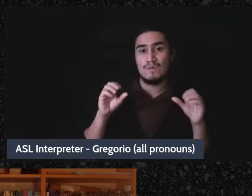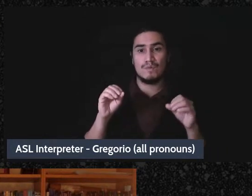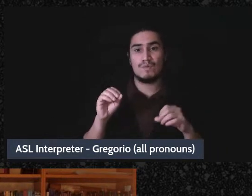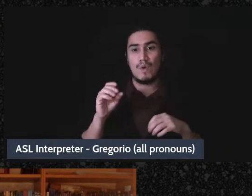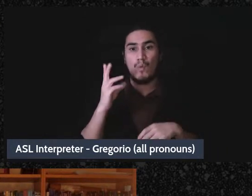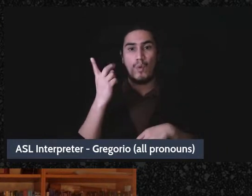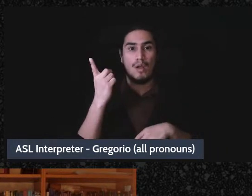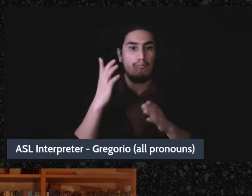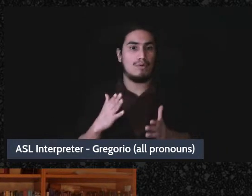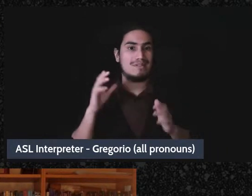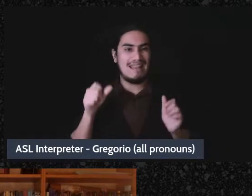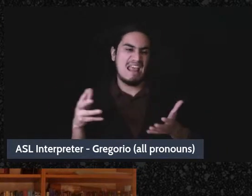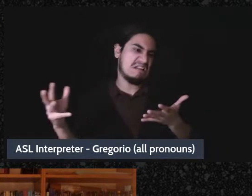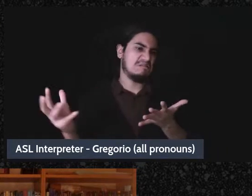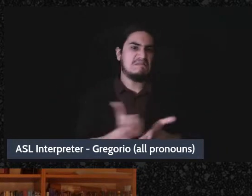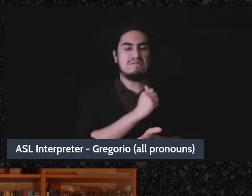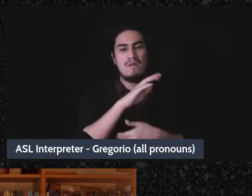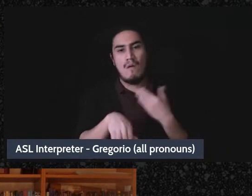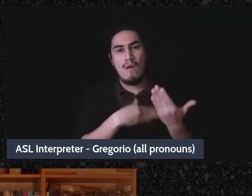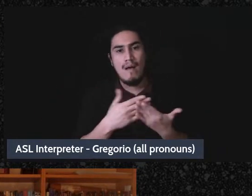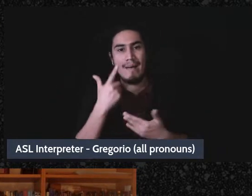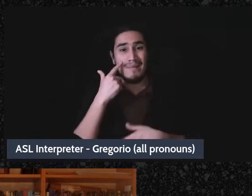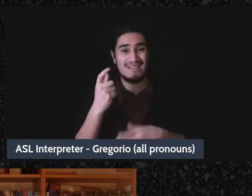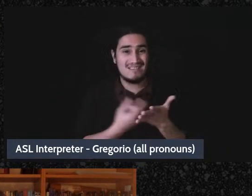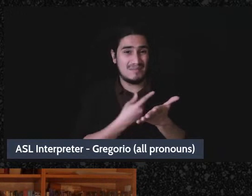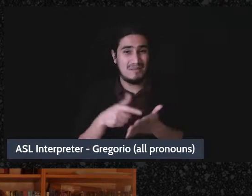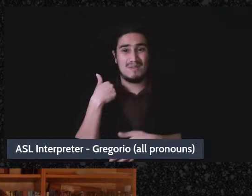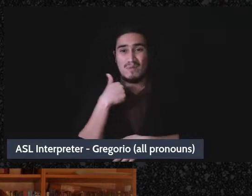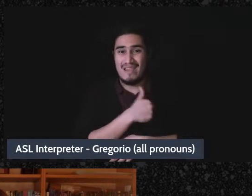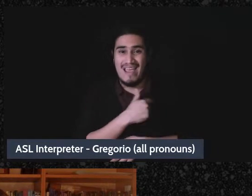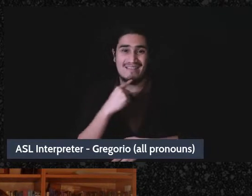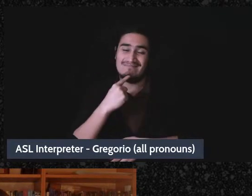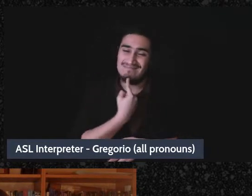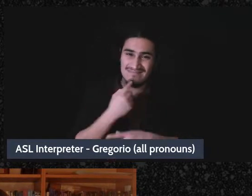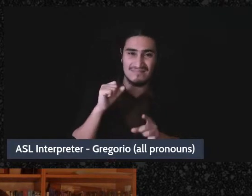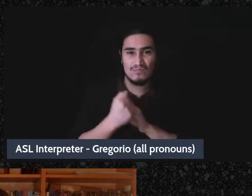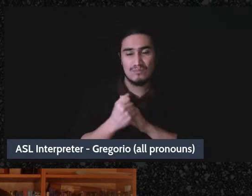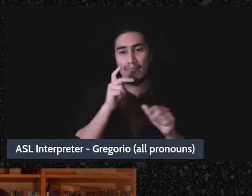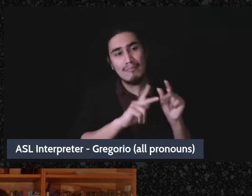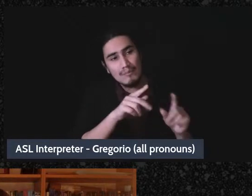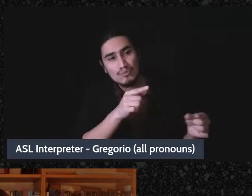sometimes we have crises in our lives and people are struggling and sometimes somebody takes all